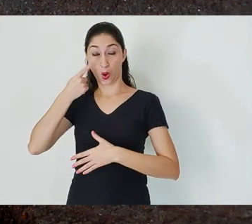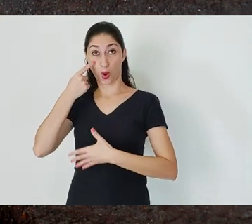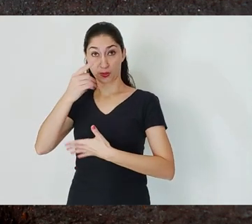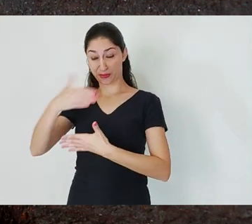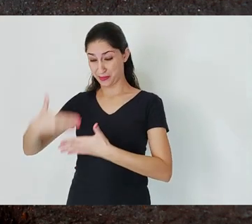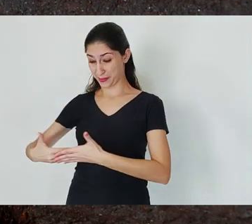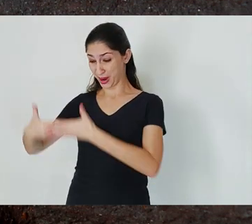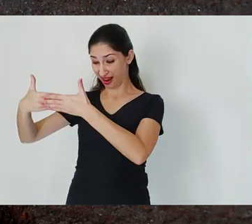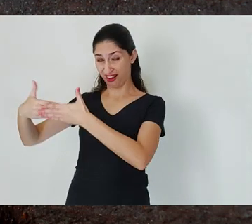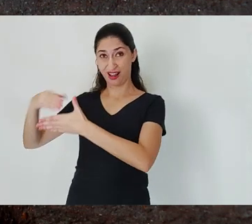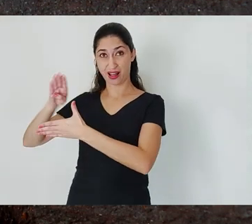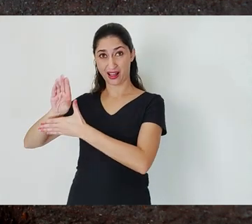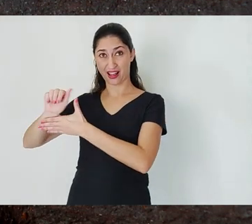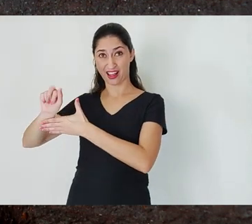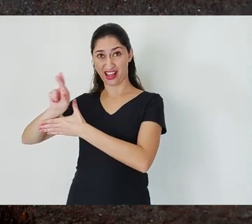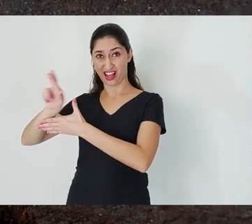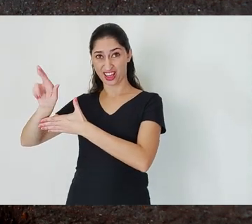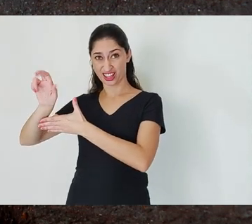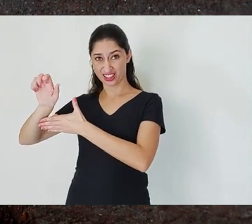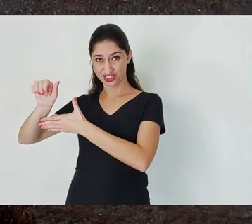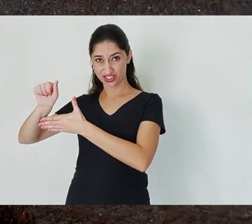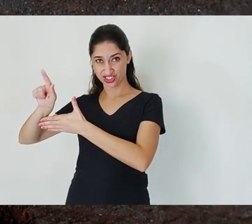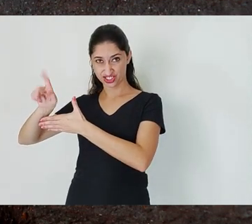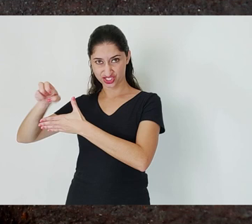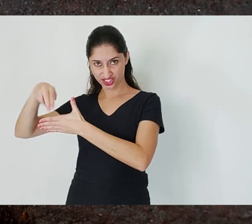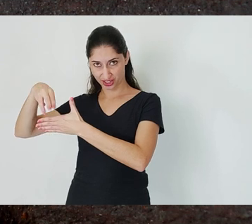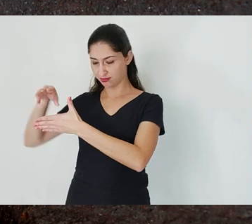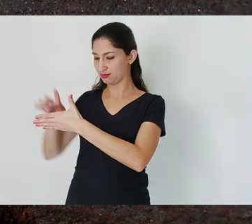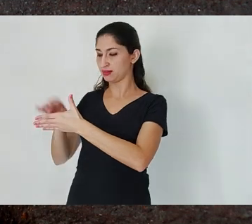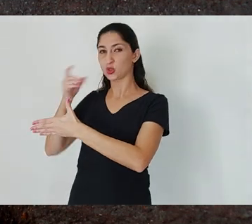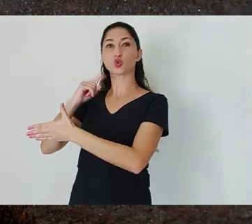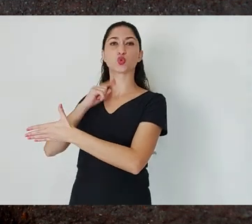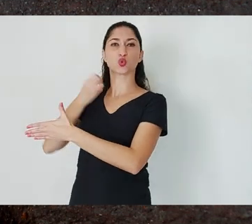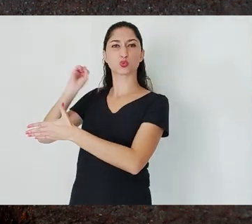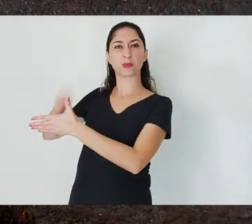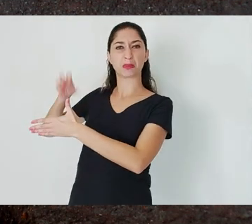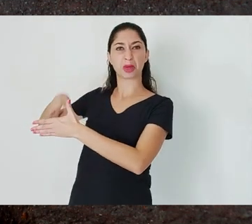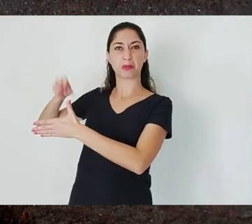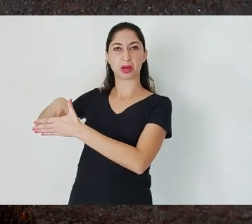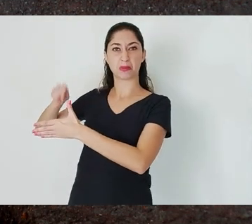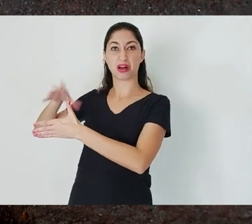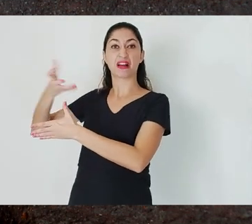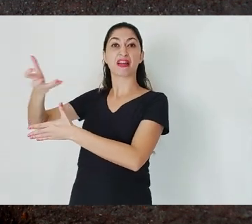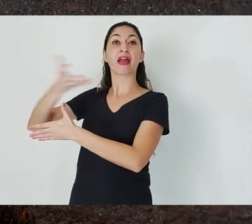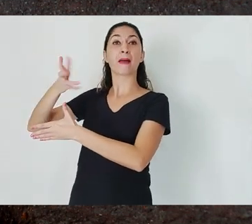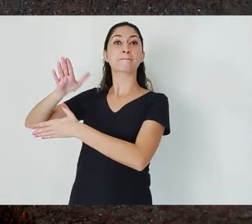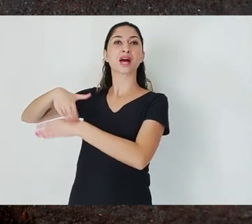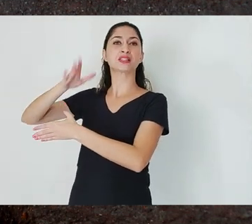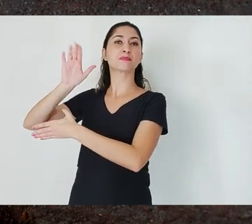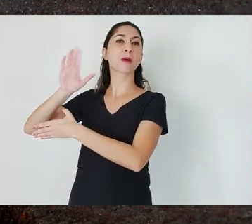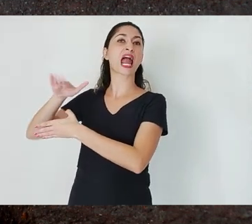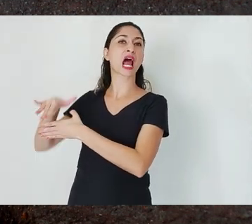fundamental to mining and [the company] wants the cheapest structure. They want it just like it was built in the territory.